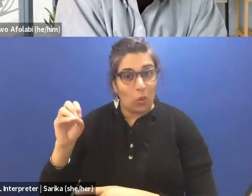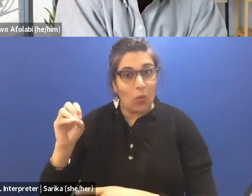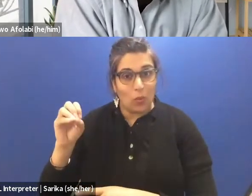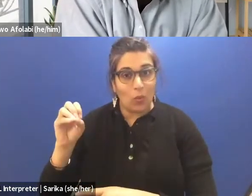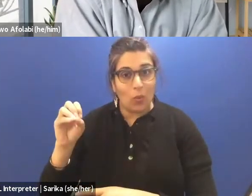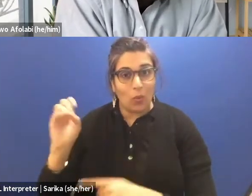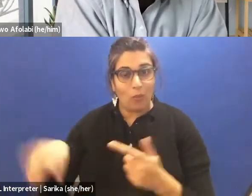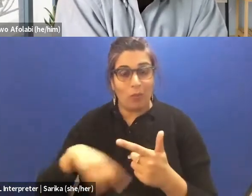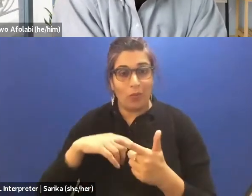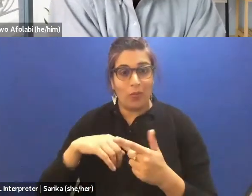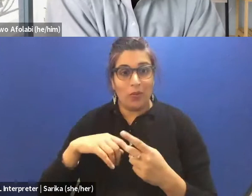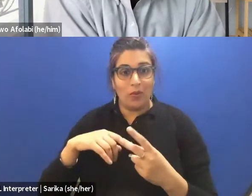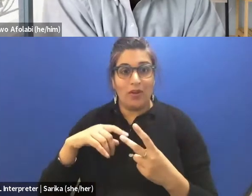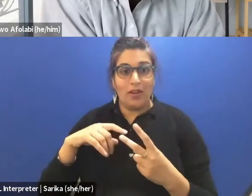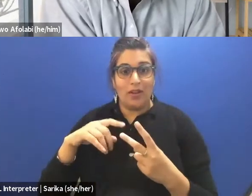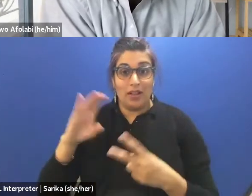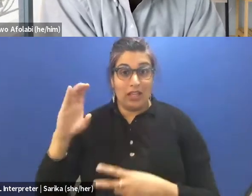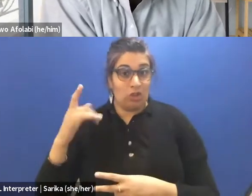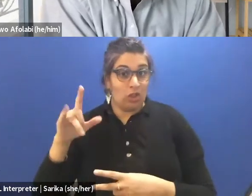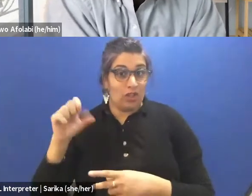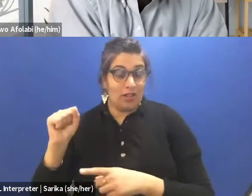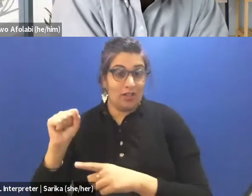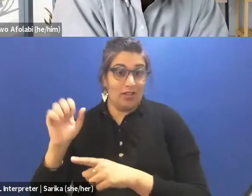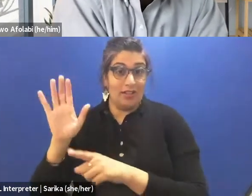And Charles, his work has taken him to different places